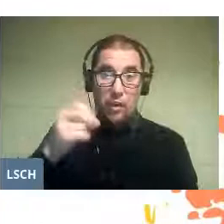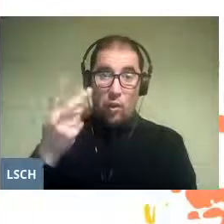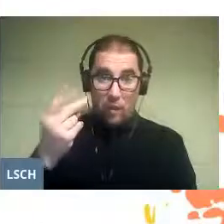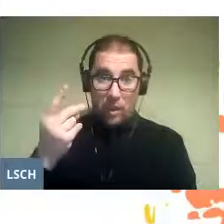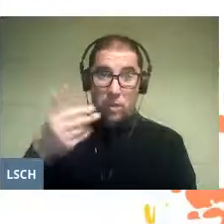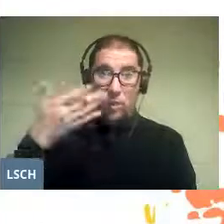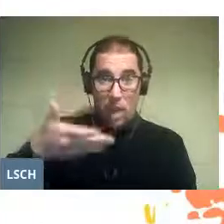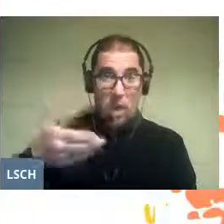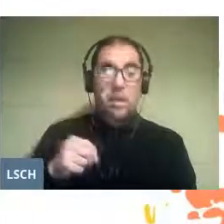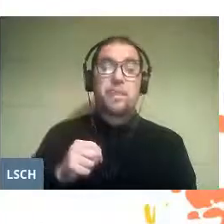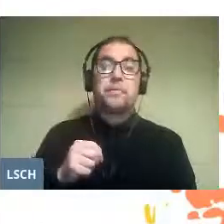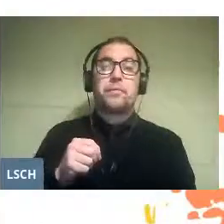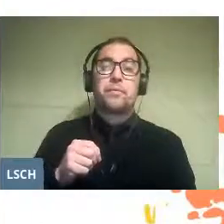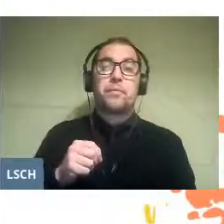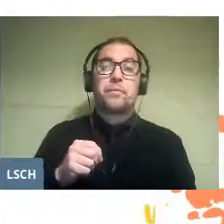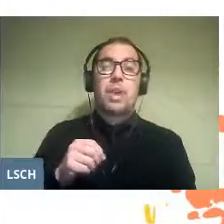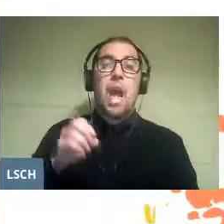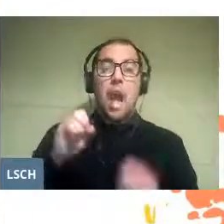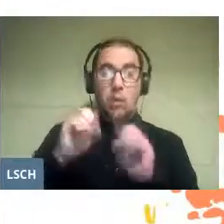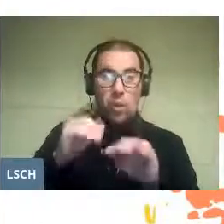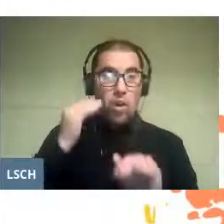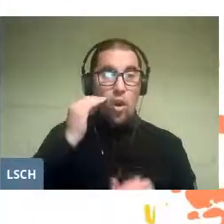of the education of children in Chile